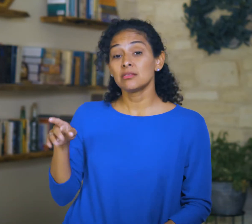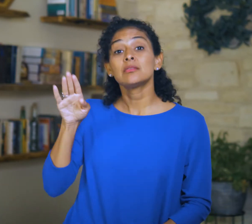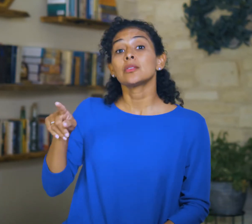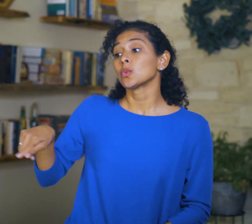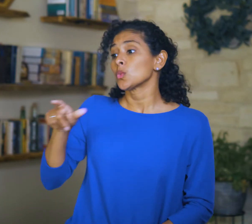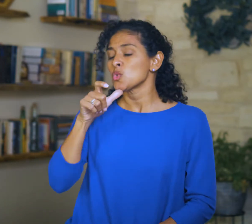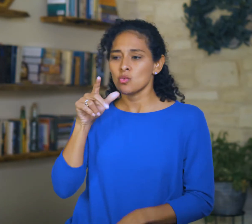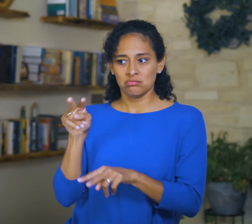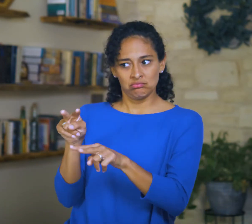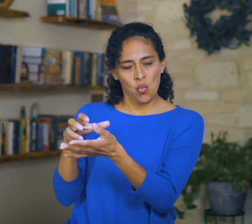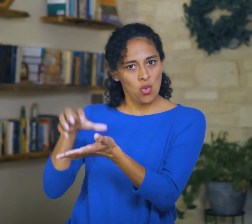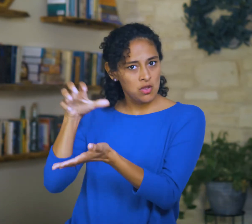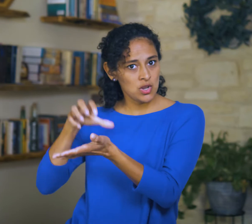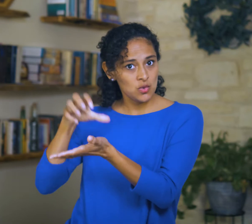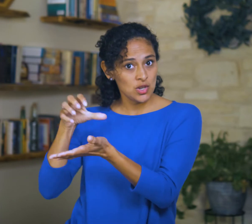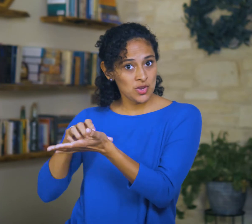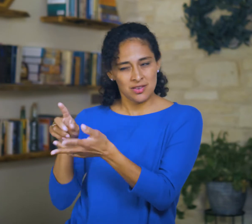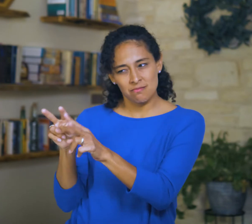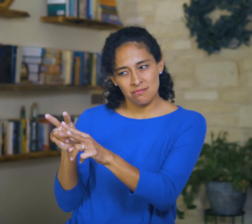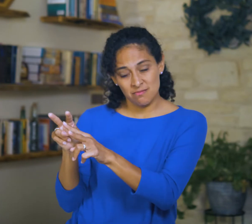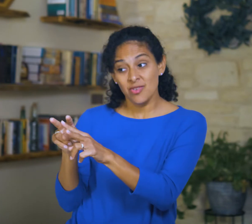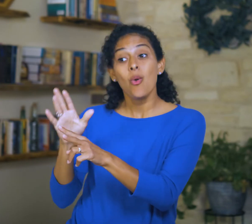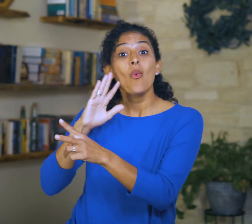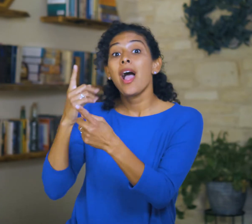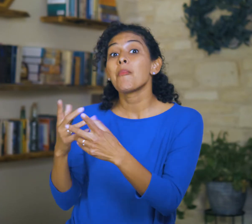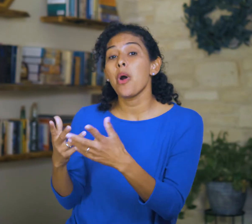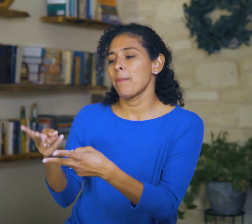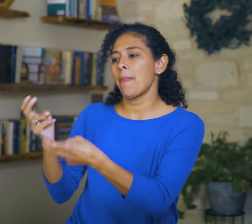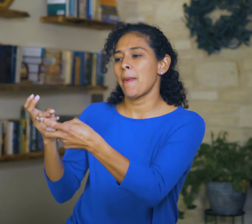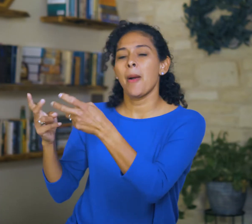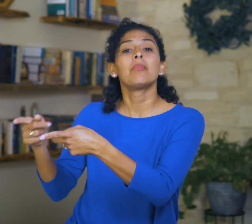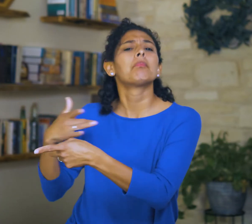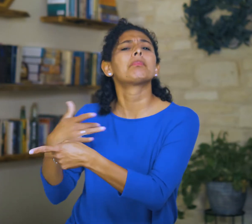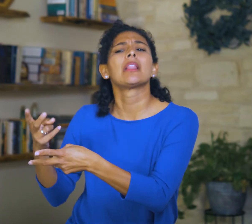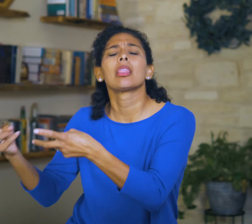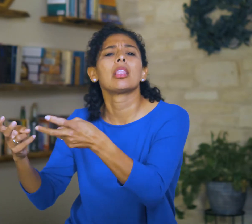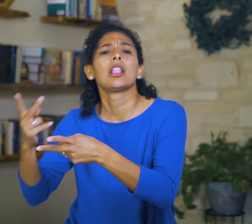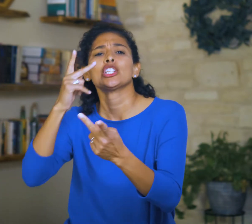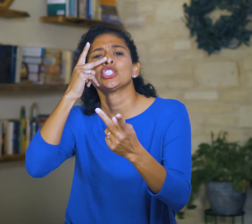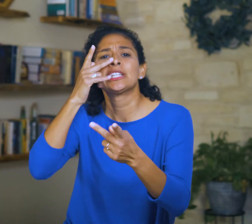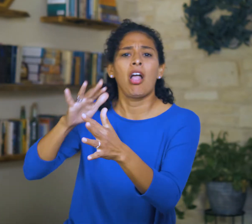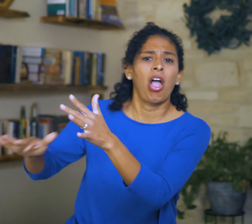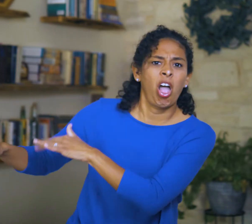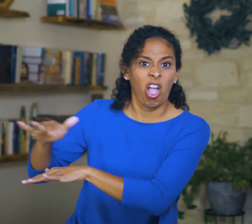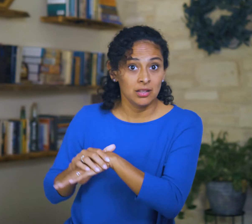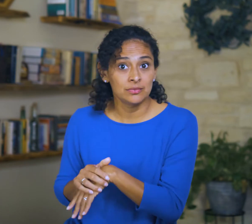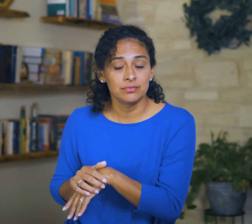Those who look to wealth as their ultimate hope will steal and cheat to get it.